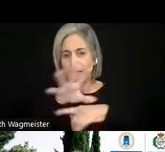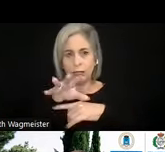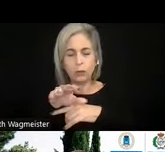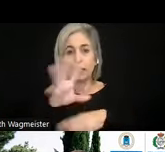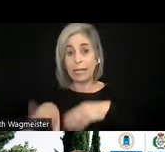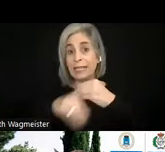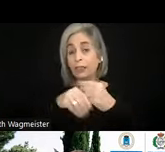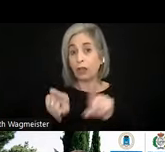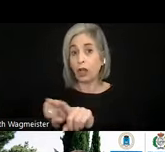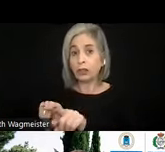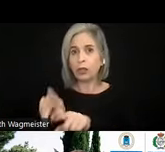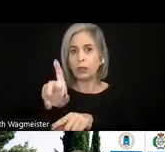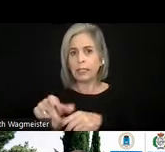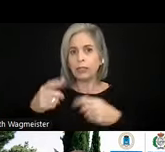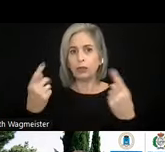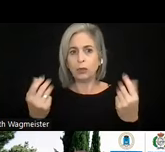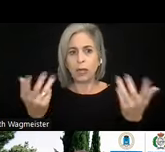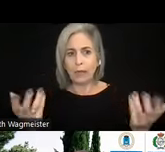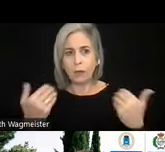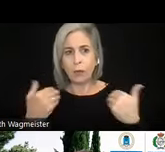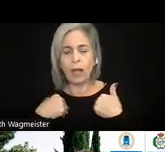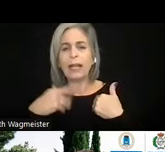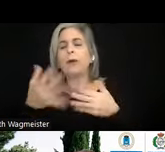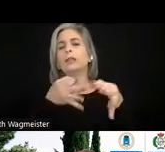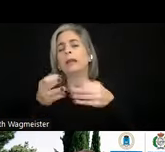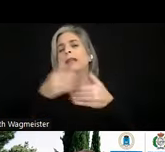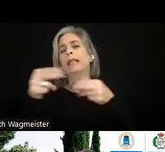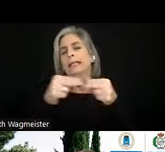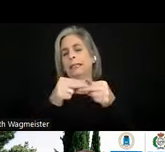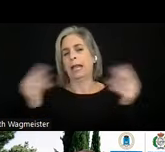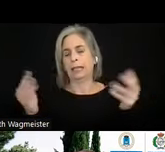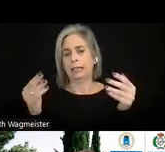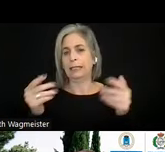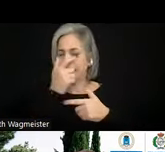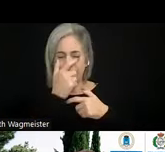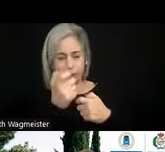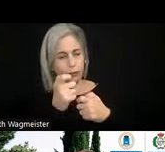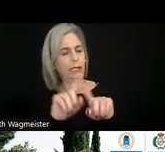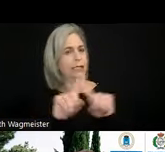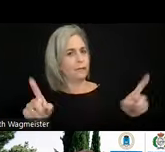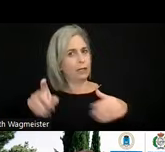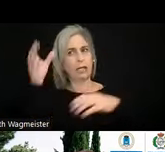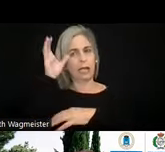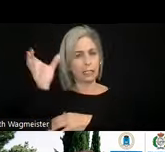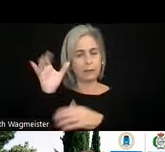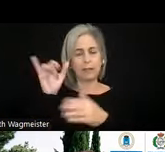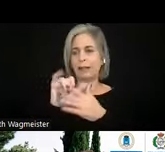to deal with spoken subtitles, because it's an interesting concept that does not exist in WCAG,